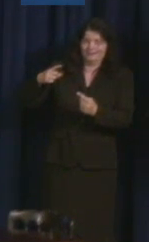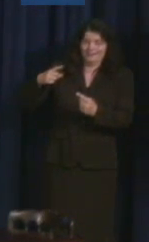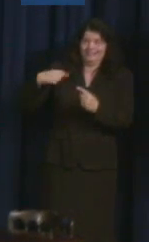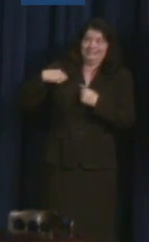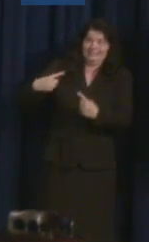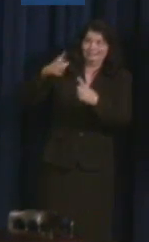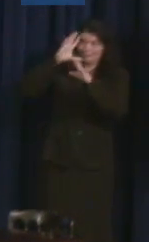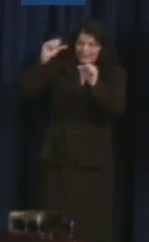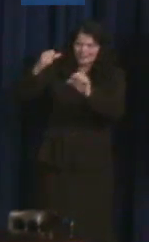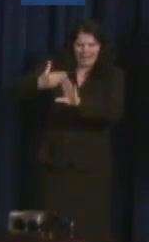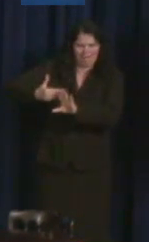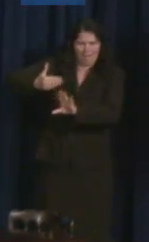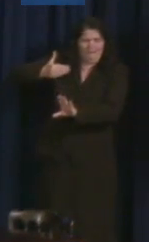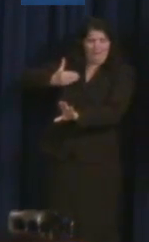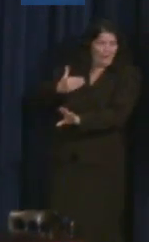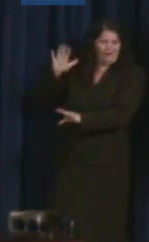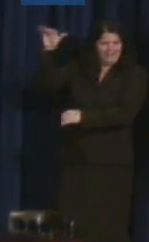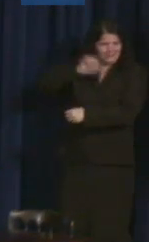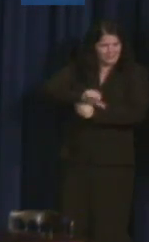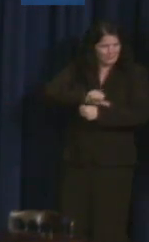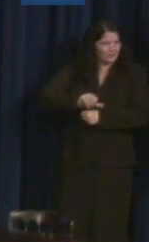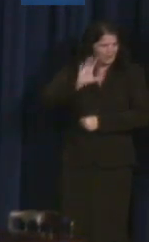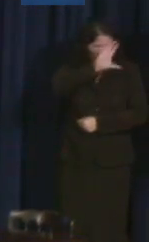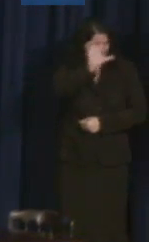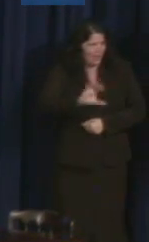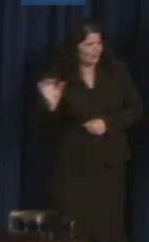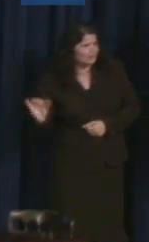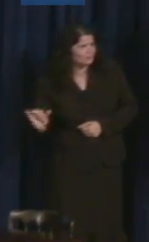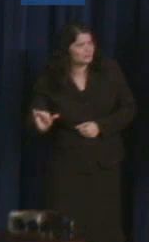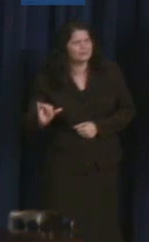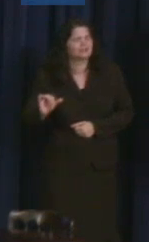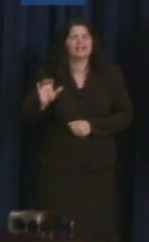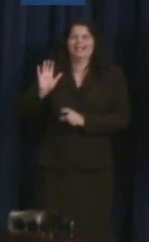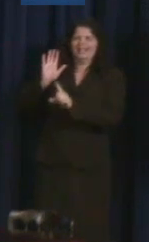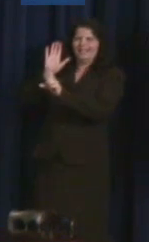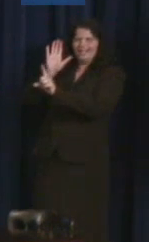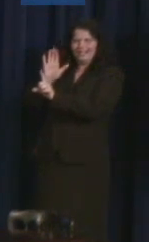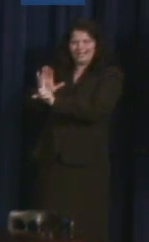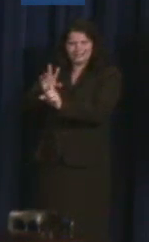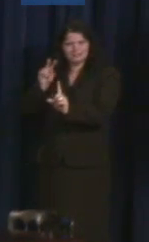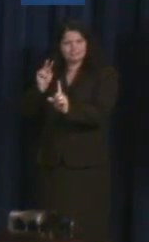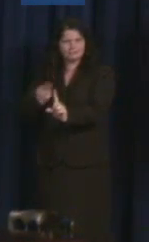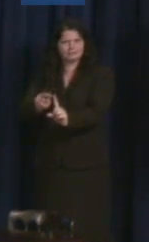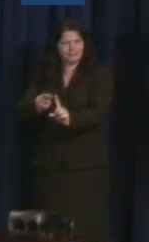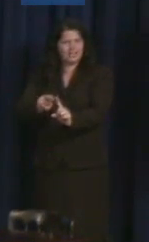organizer on the south side of Chicago, is to make sure that every voice is heard in our country, even the